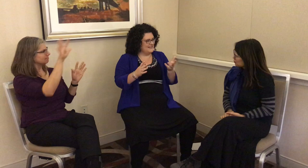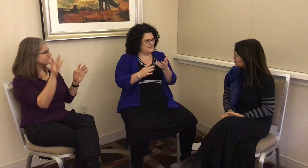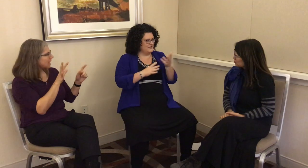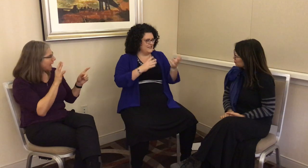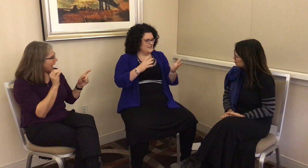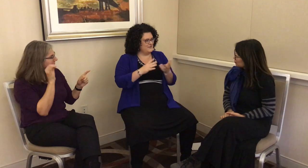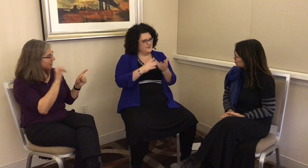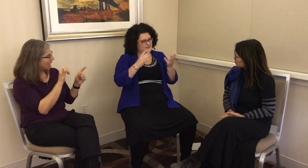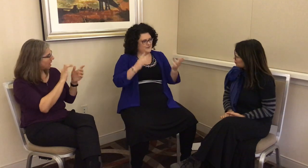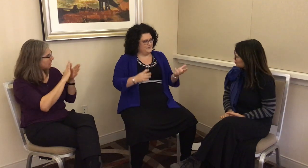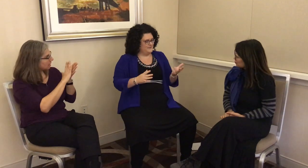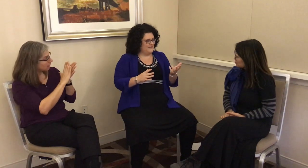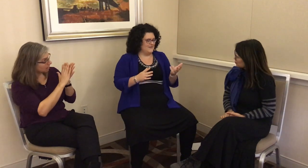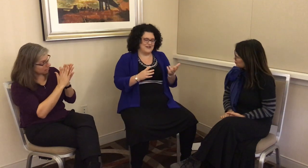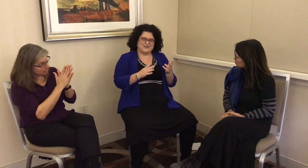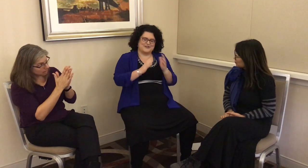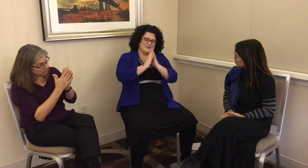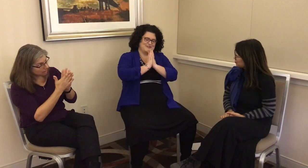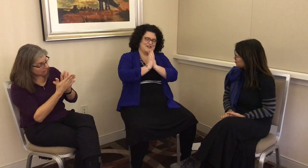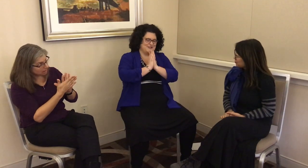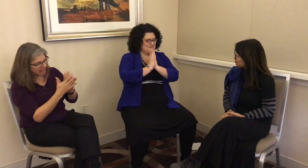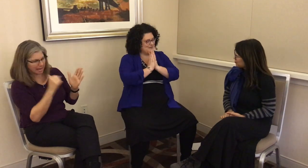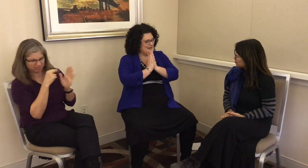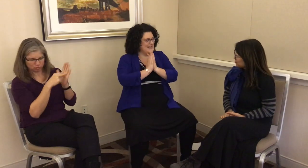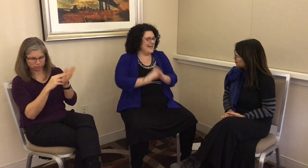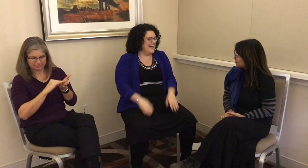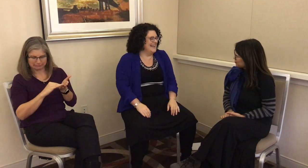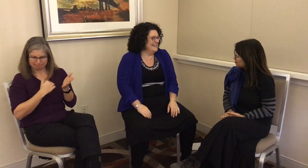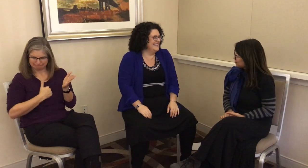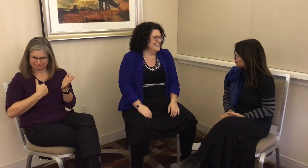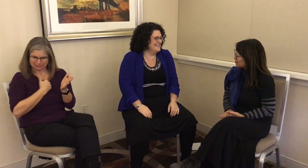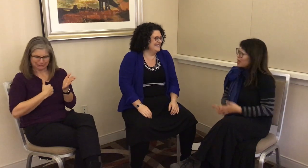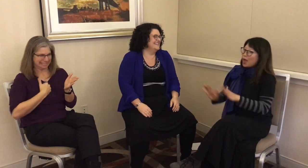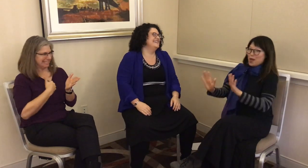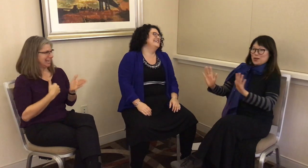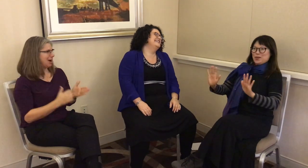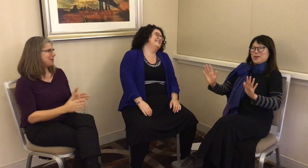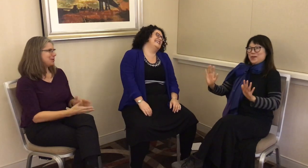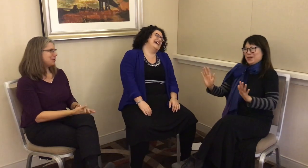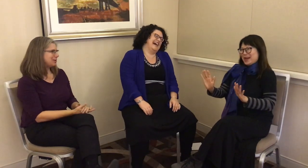turned into – I haven’t actually read your dissertation, I’m sorry.